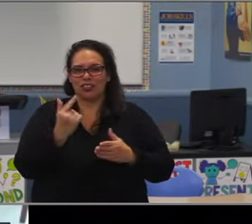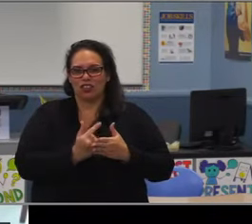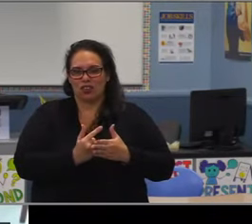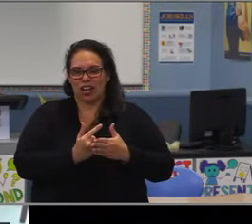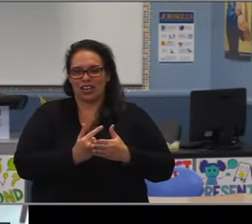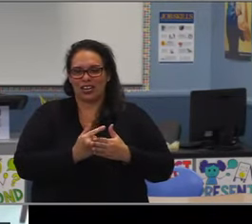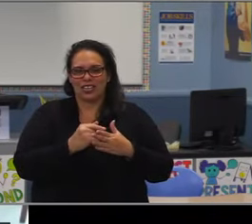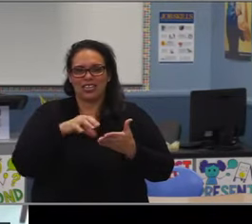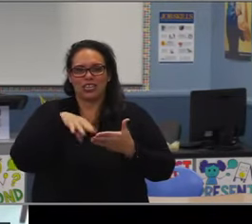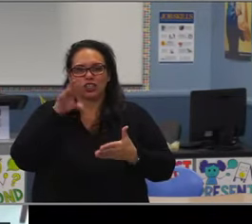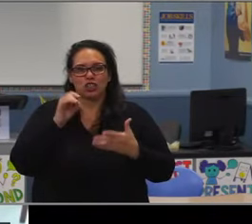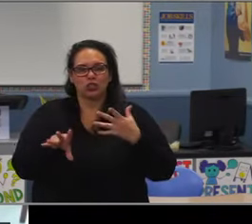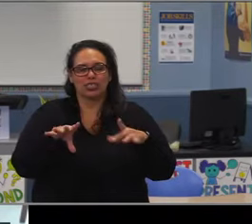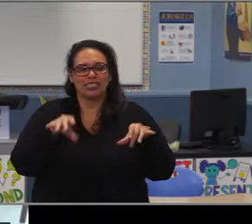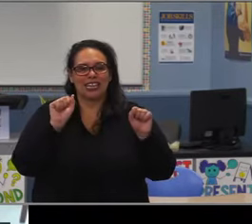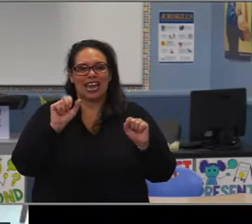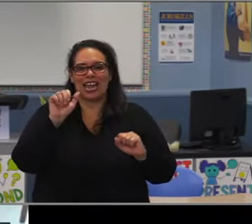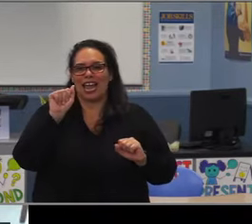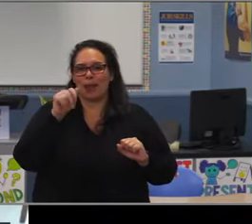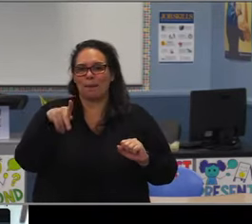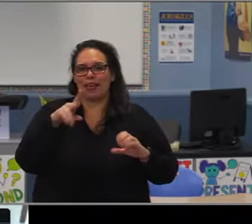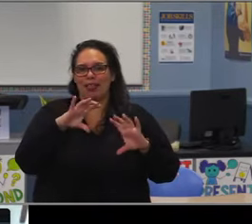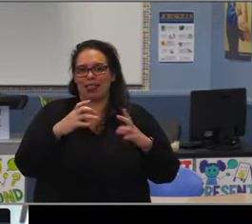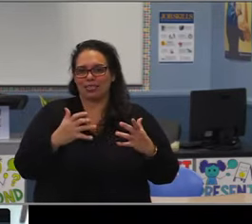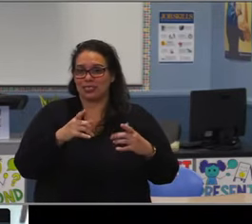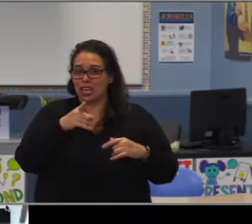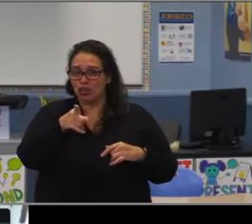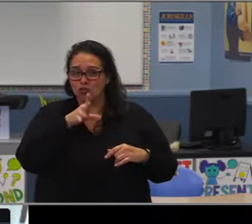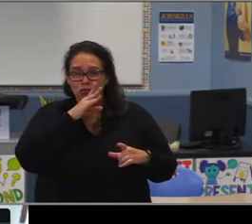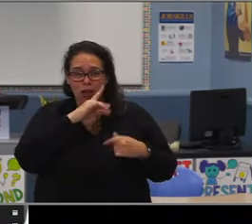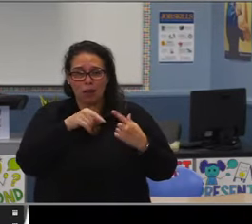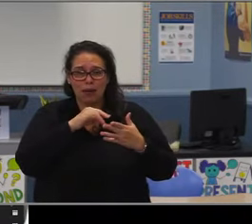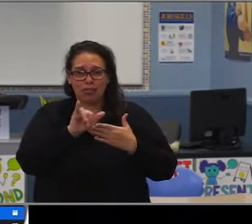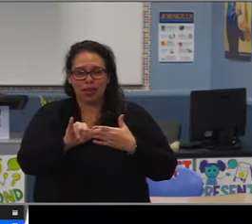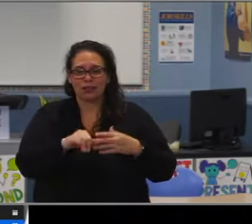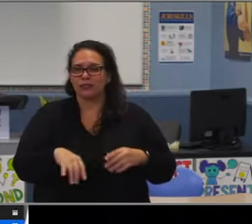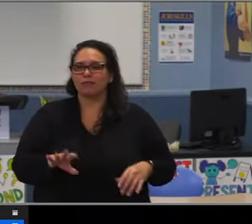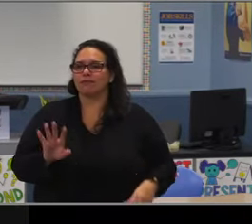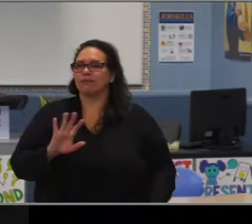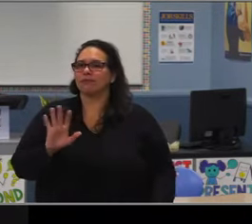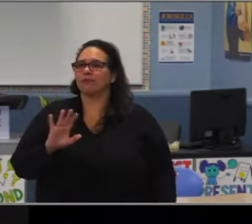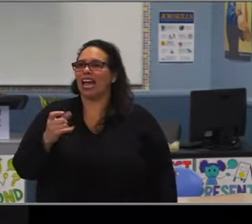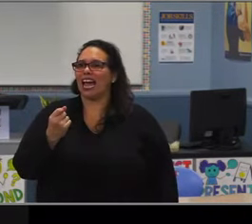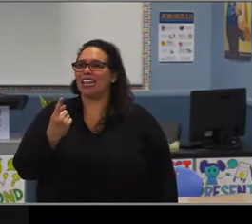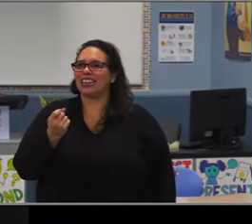I'll pause there because I don't wanna hog up the time of my colleagues, just one more question after,